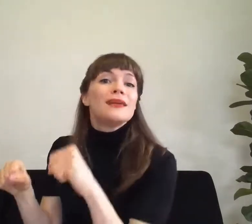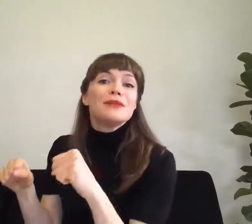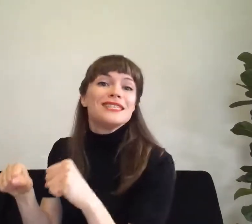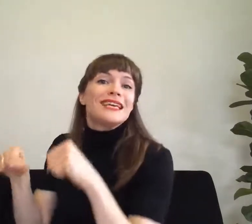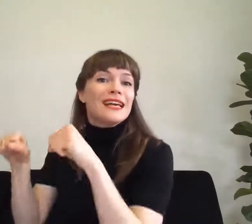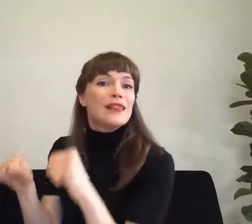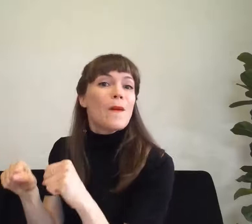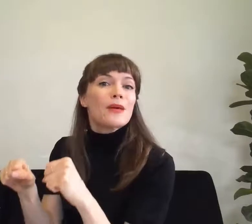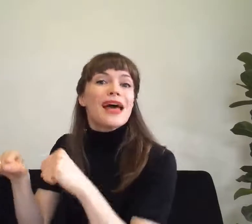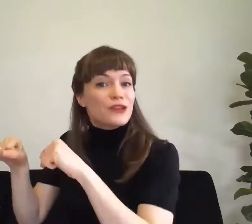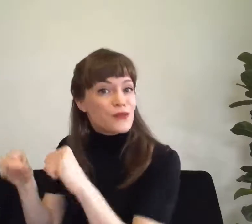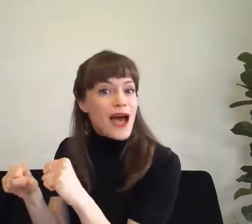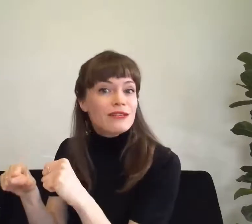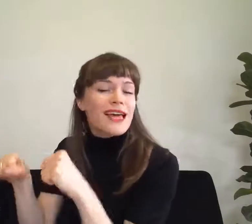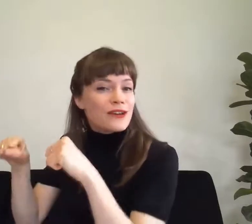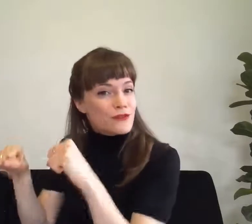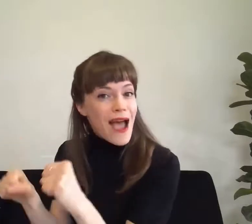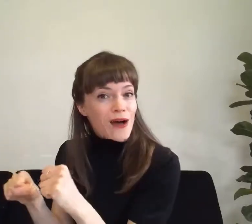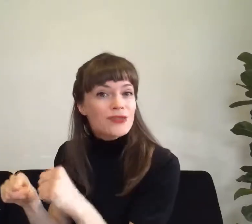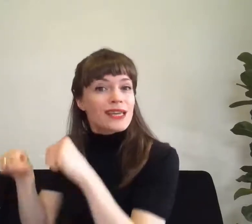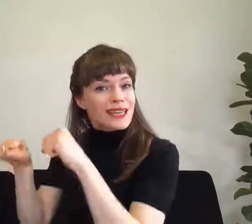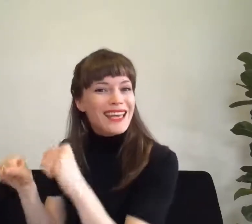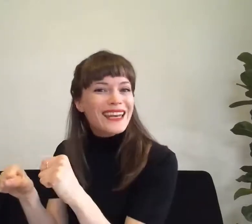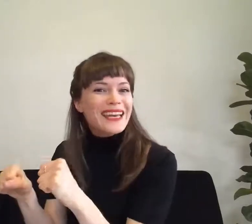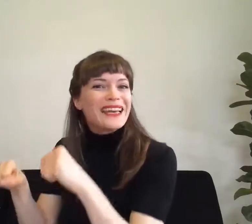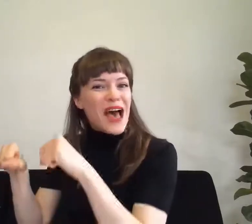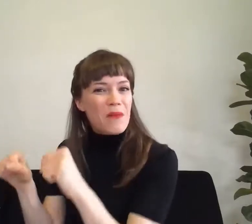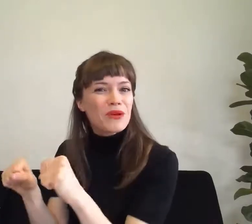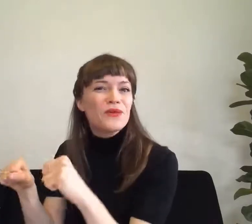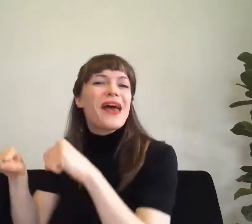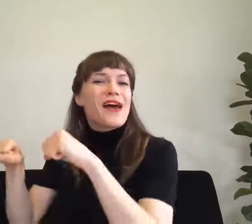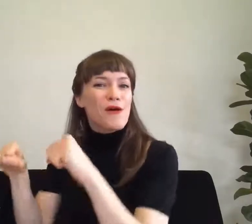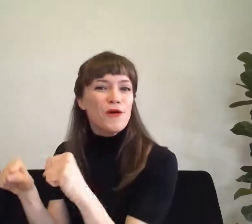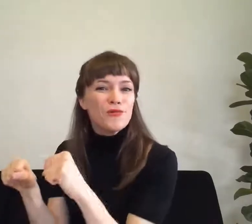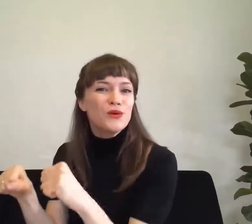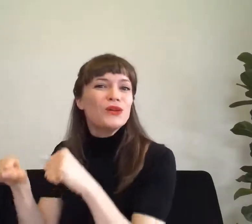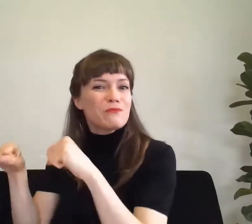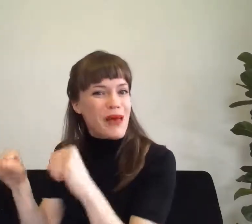Clippity-clop and round and round giddy up. We're homeward bound